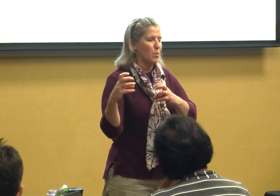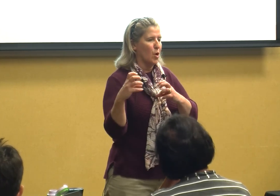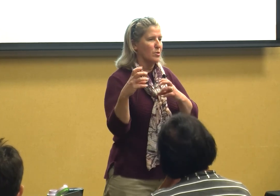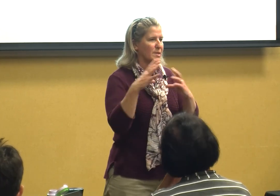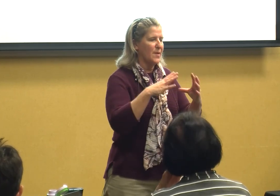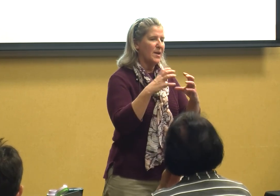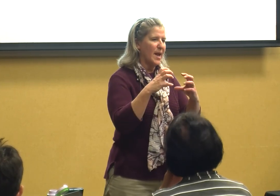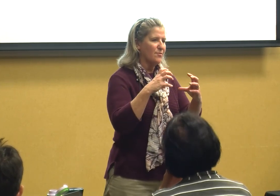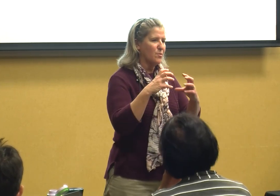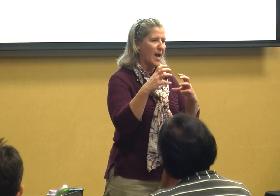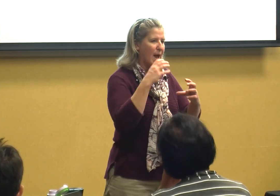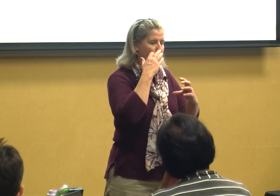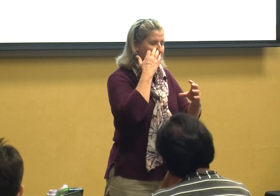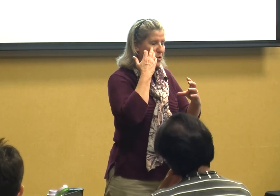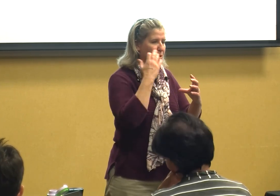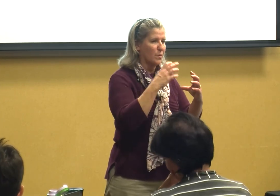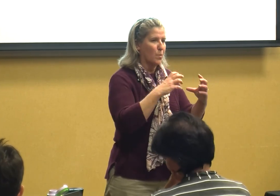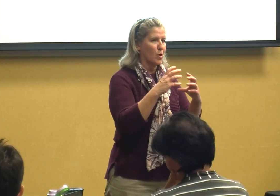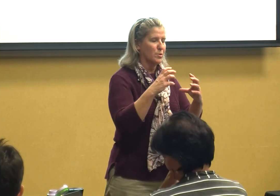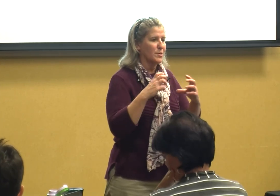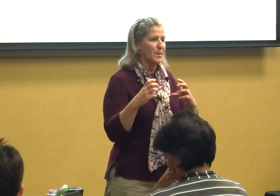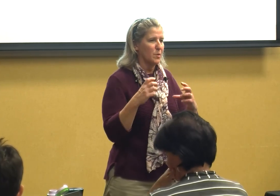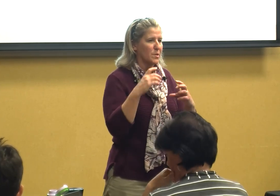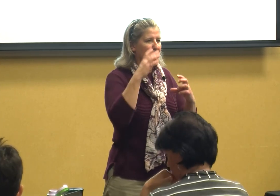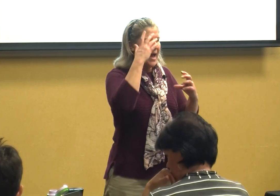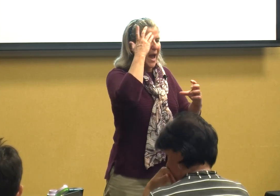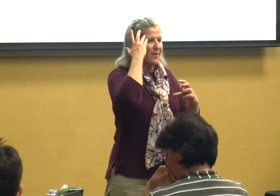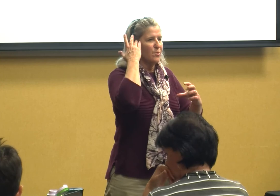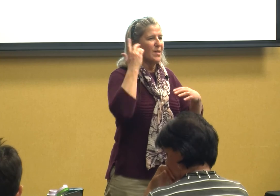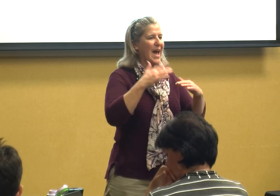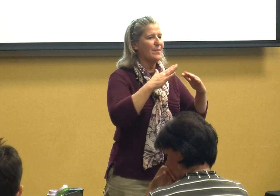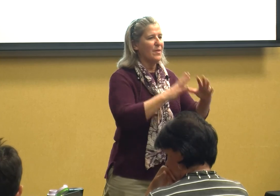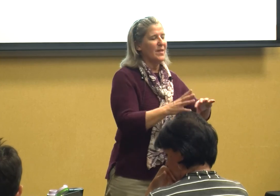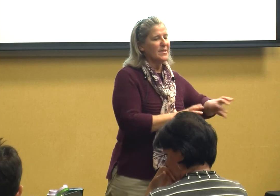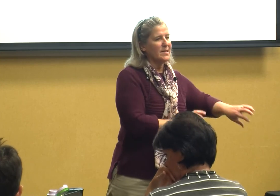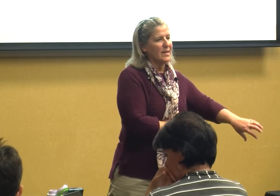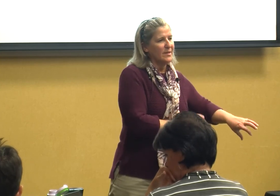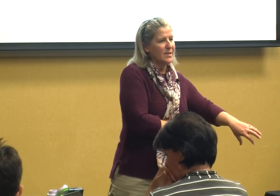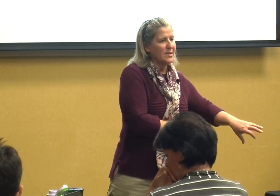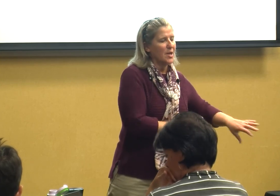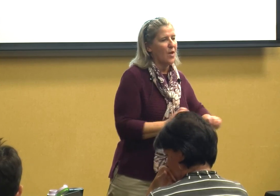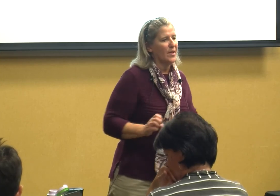words and then after that or two or three words or symbols after that then this this is not the